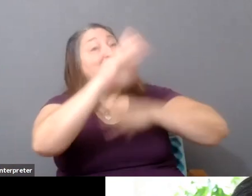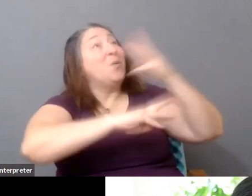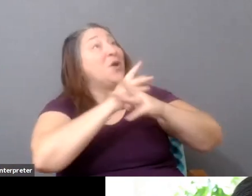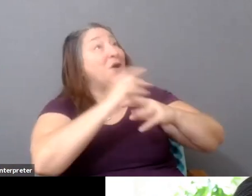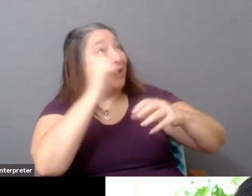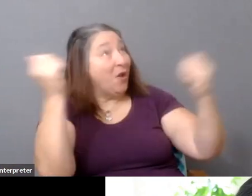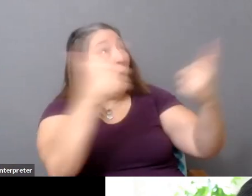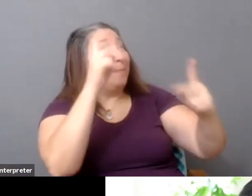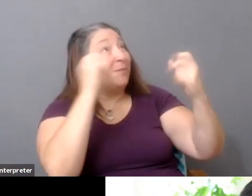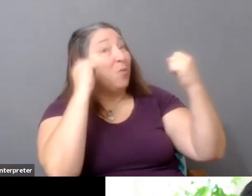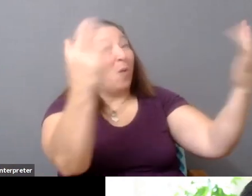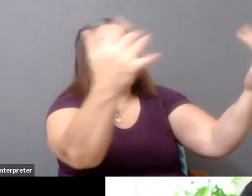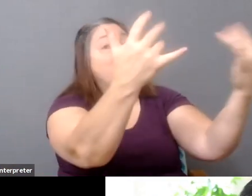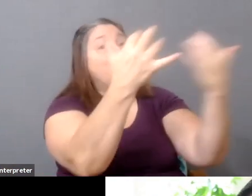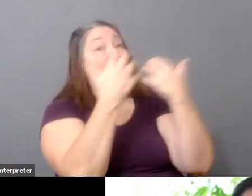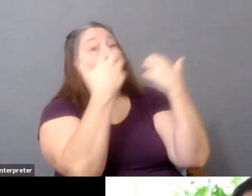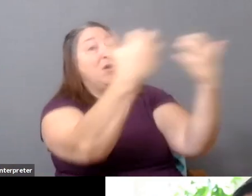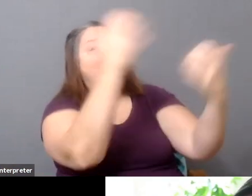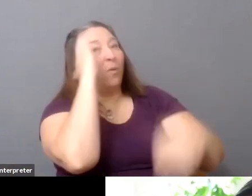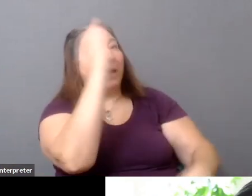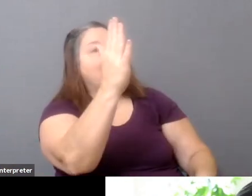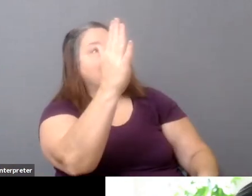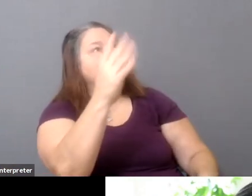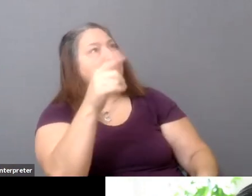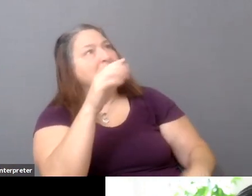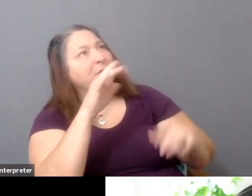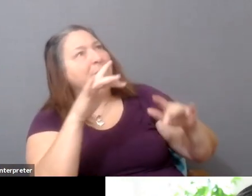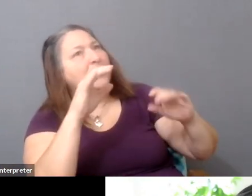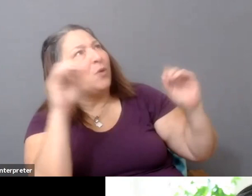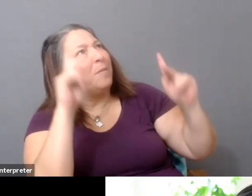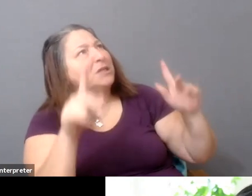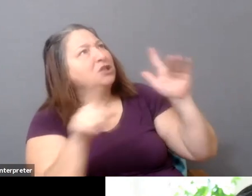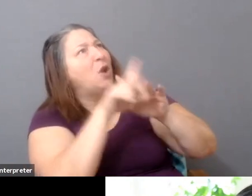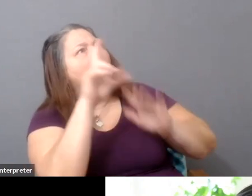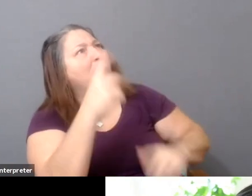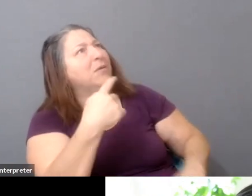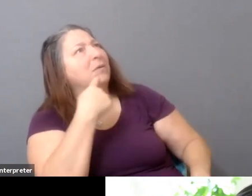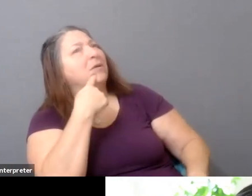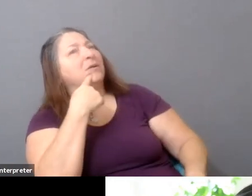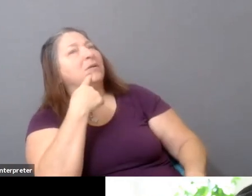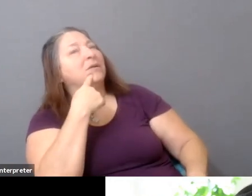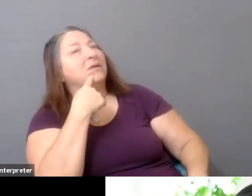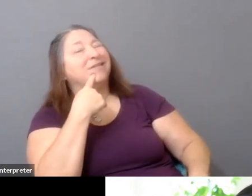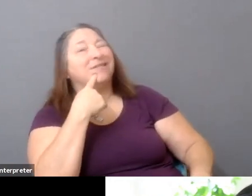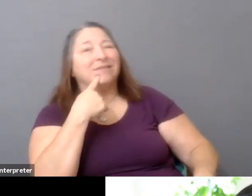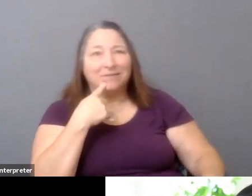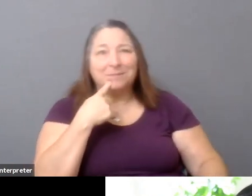and then they get disappointed when no one comes. And I think that's where thinking about how you--